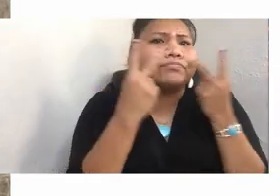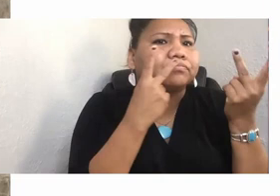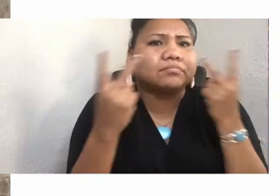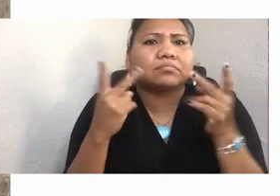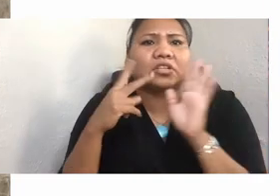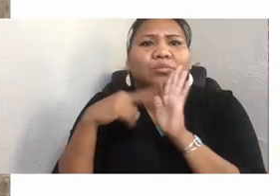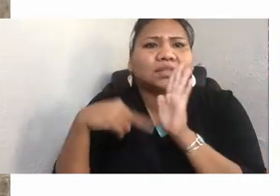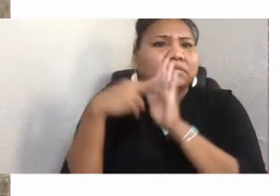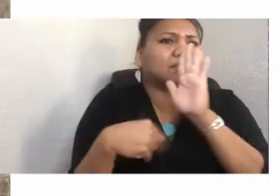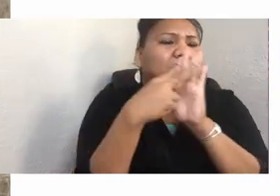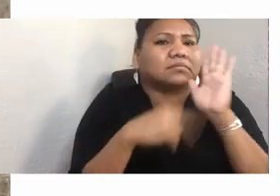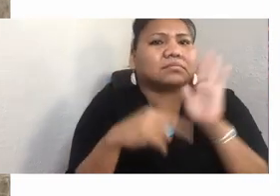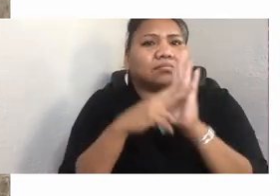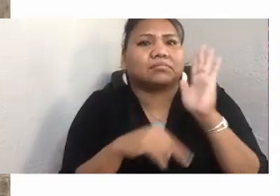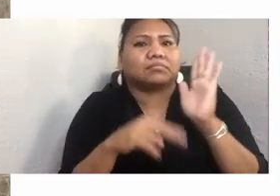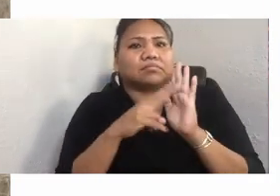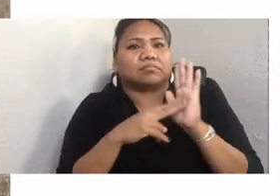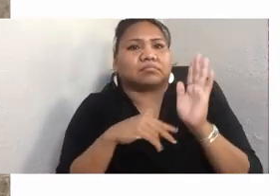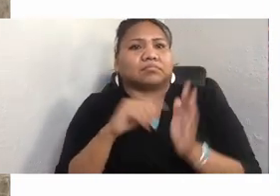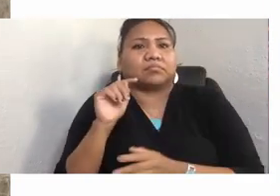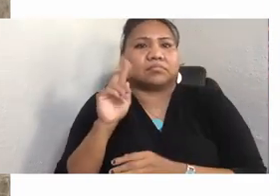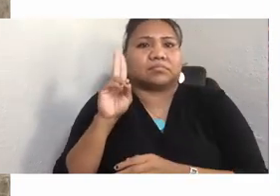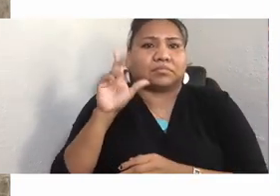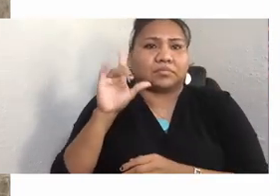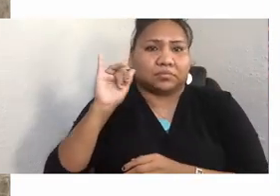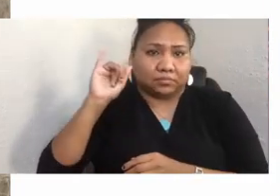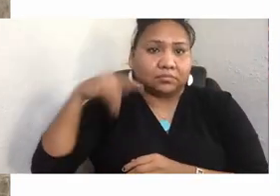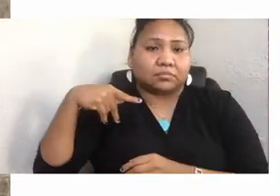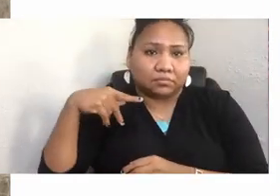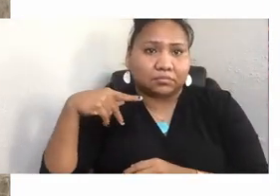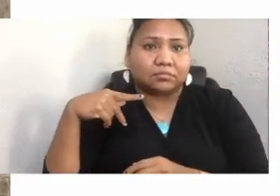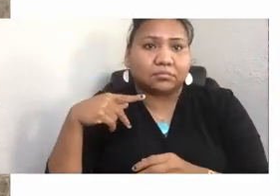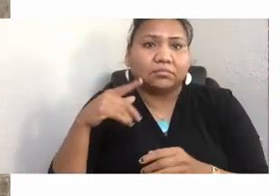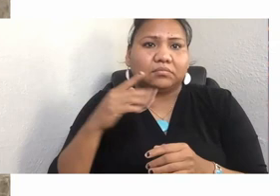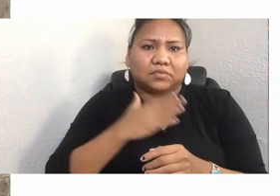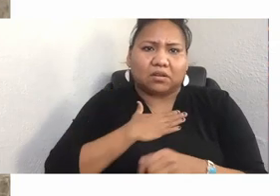And I was given the task of teaching our children about ourselves through story and image.